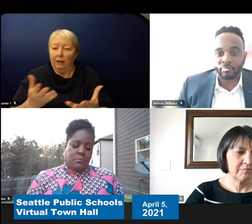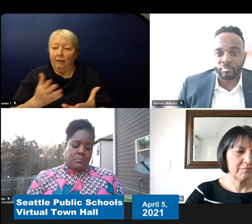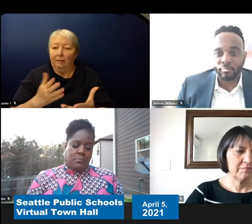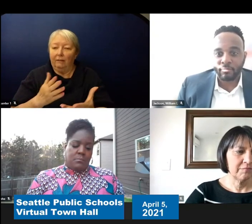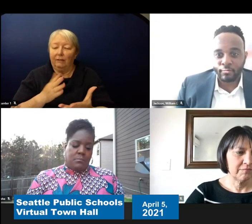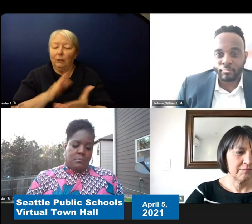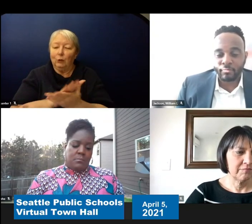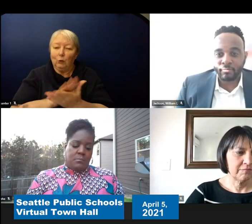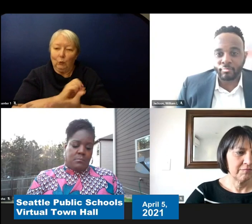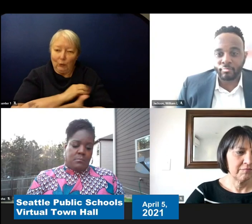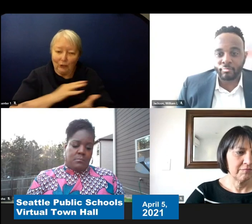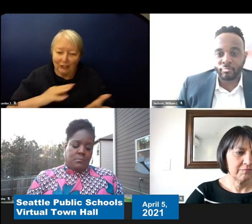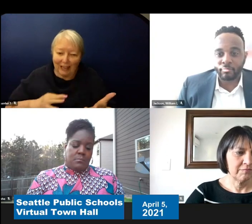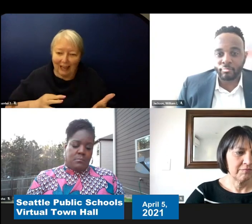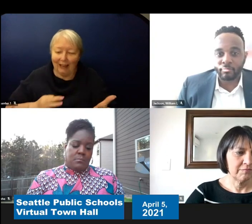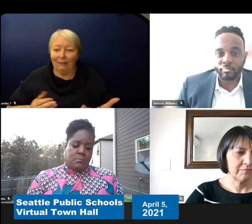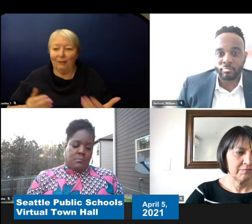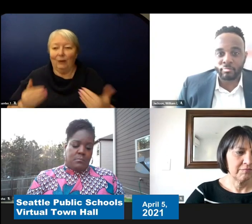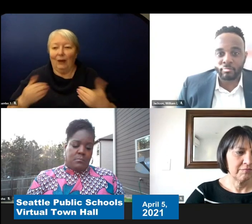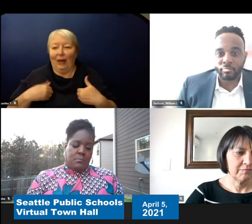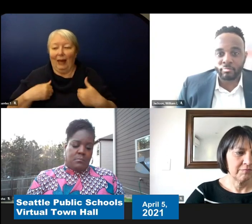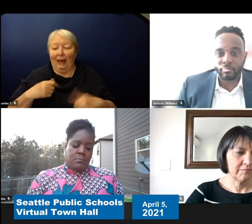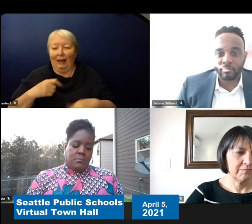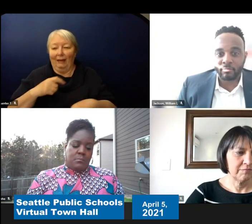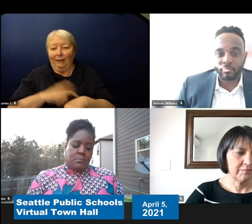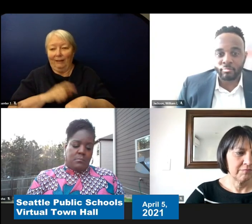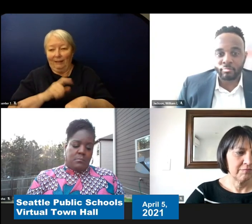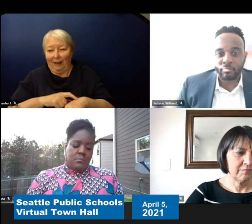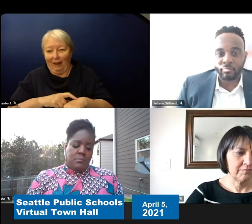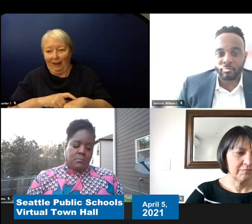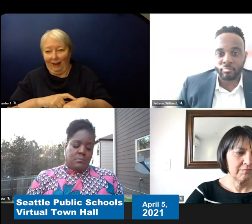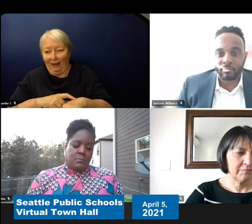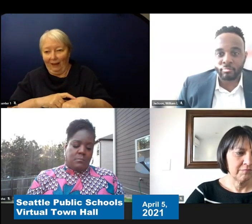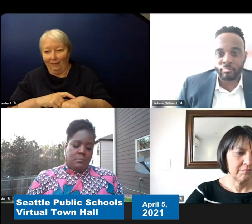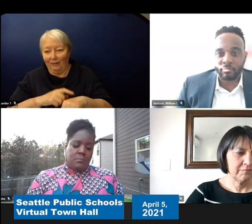to actually have time to get used to the new scheduling and timelines.